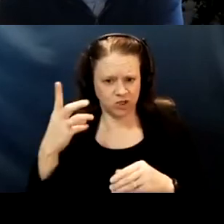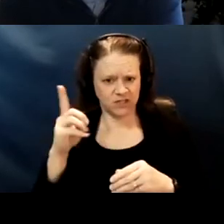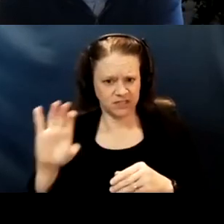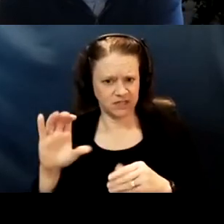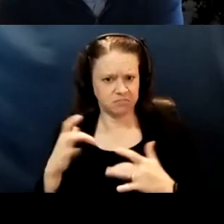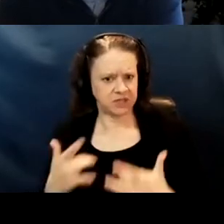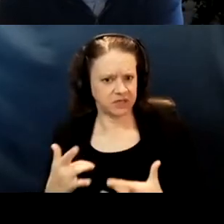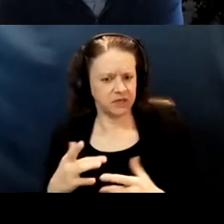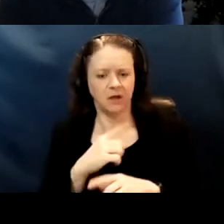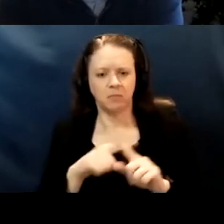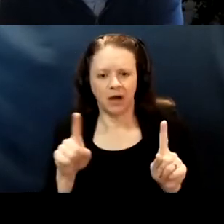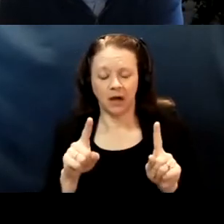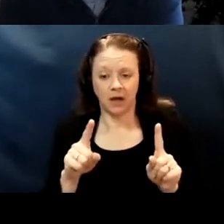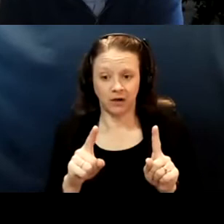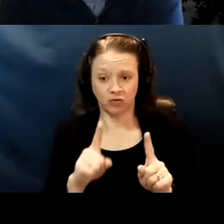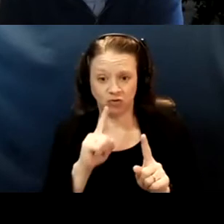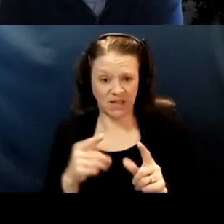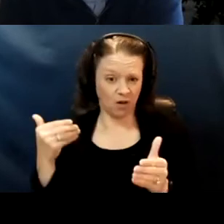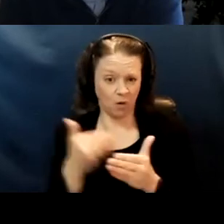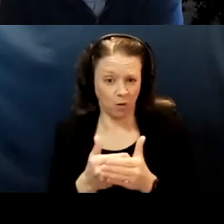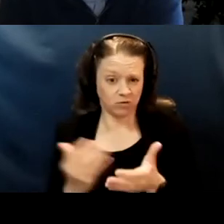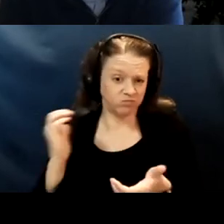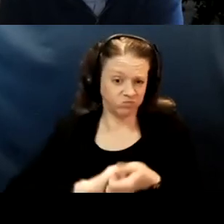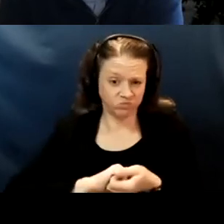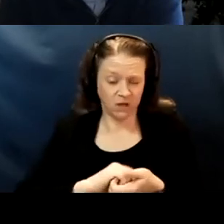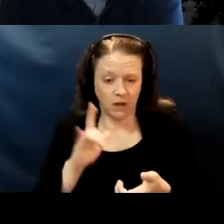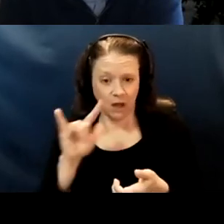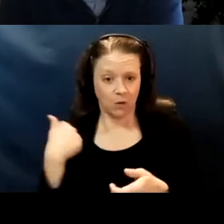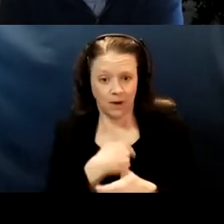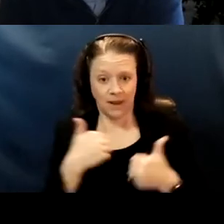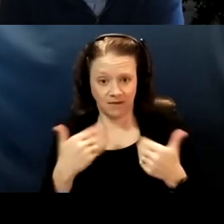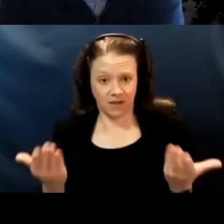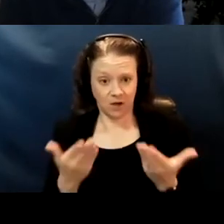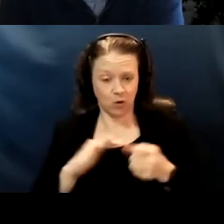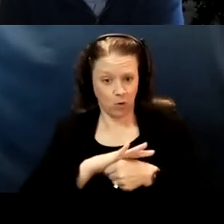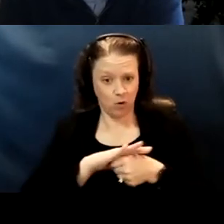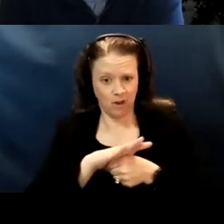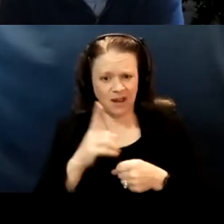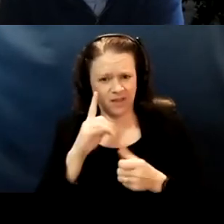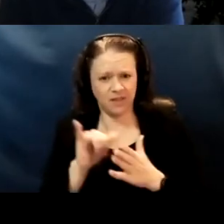But in terms of that really close collaboration that we have on a local level, you know, I think that's much rarer